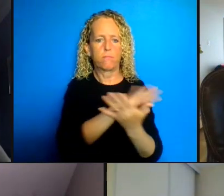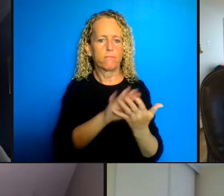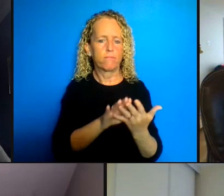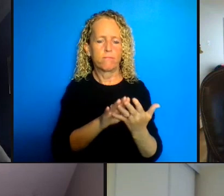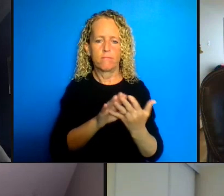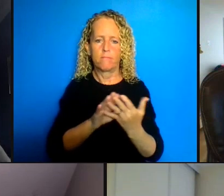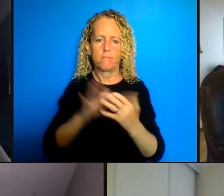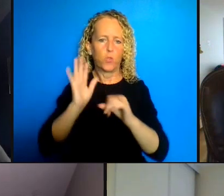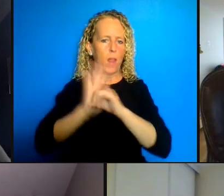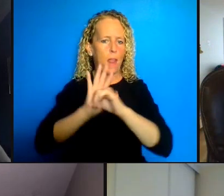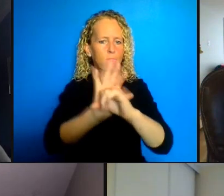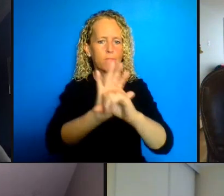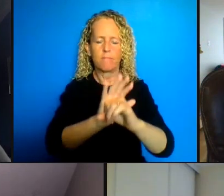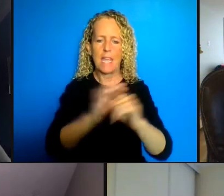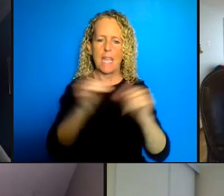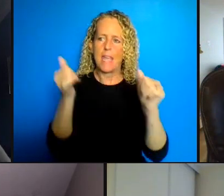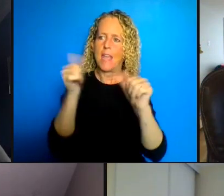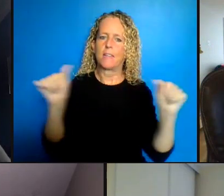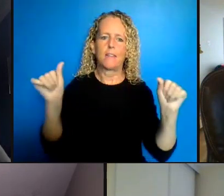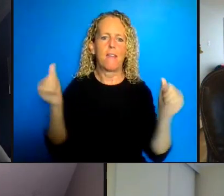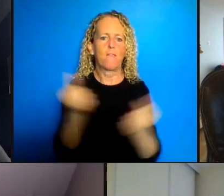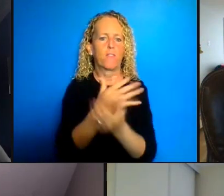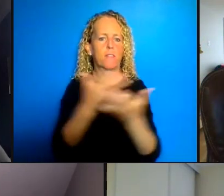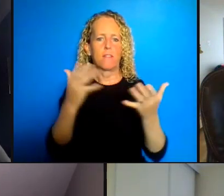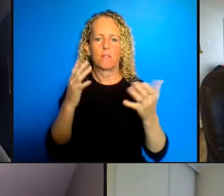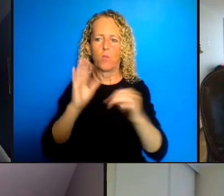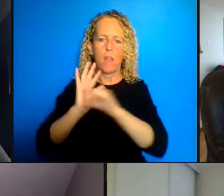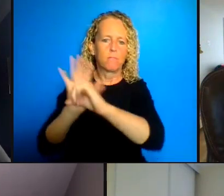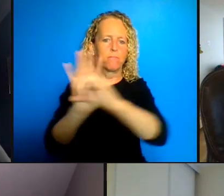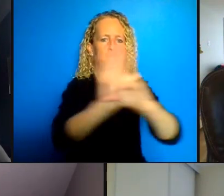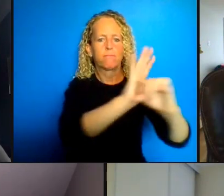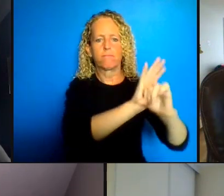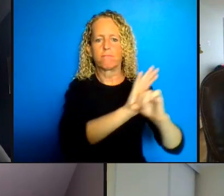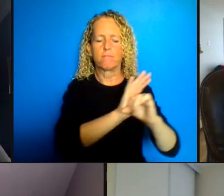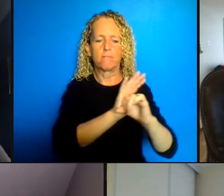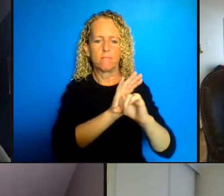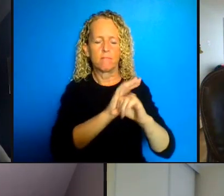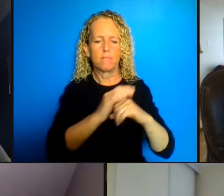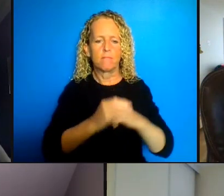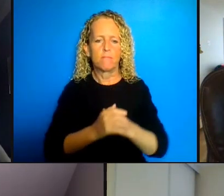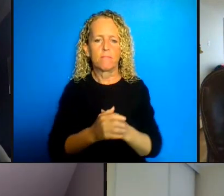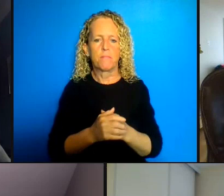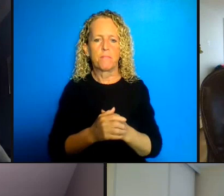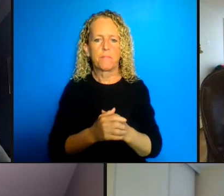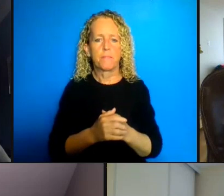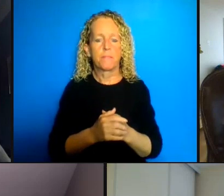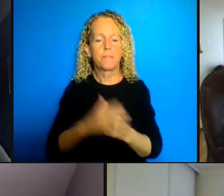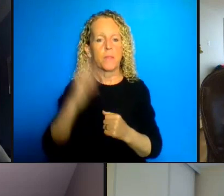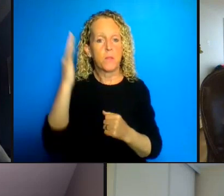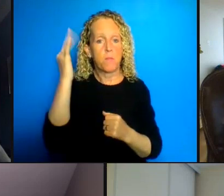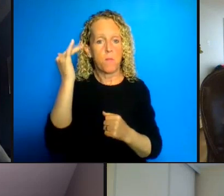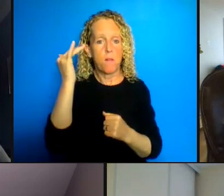because it's really something that you know we've been working on for a very